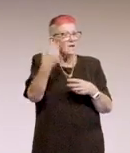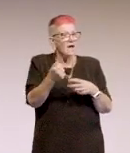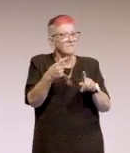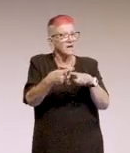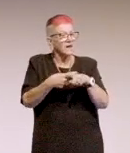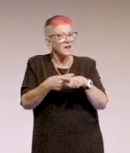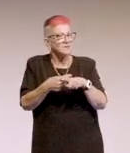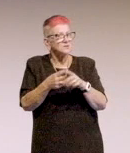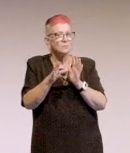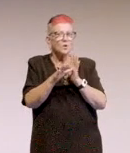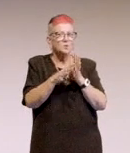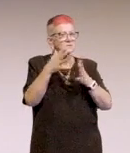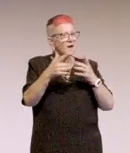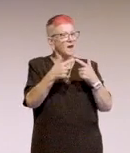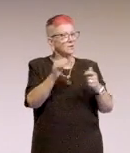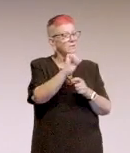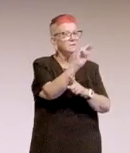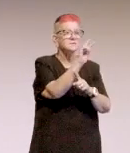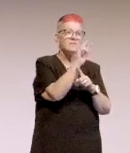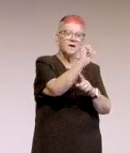So we're really doing the profoundly deaf a disservice